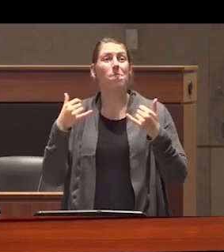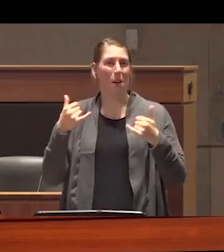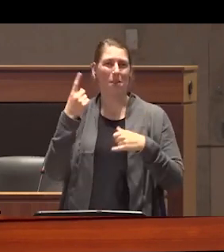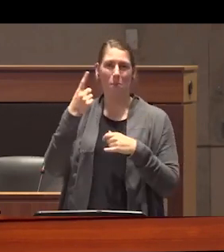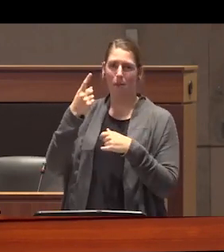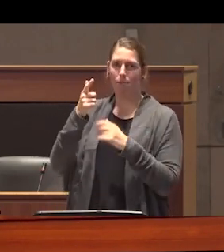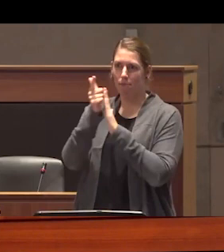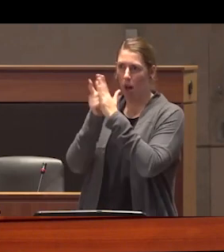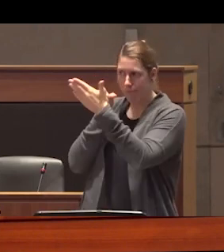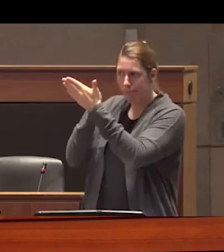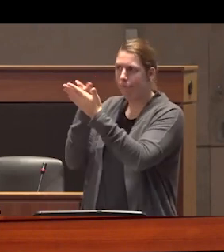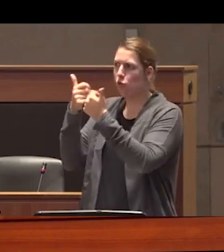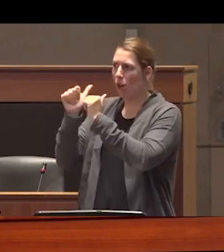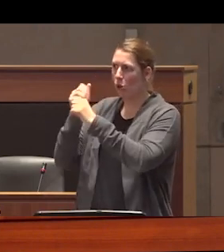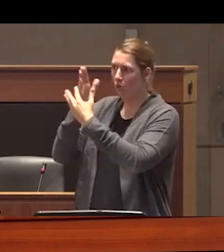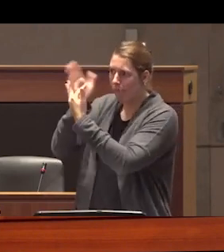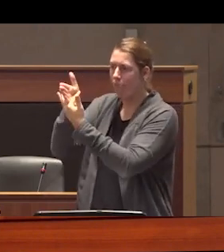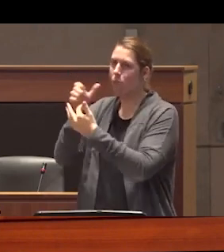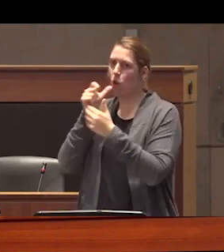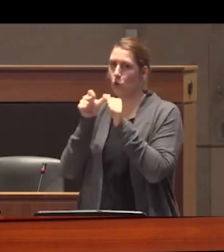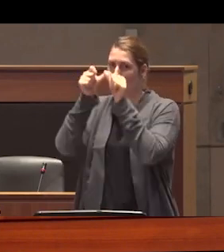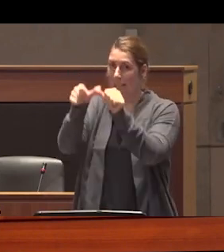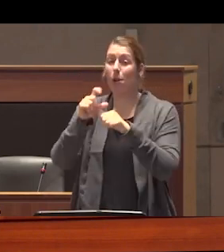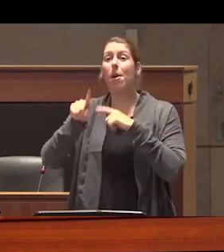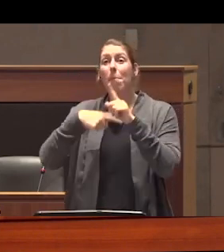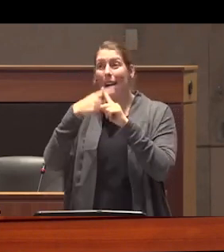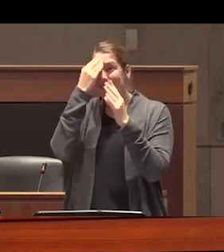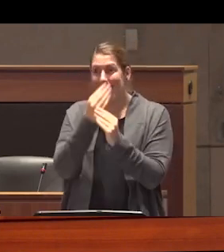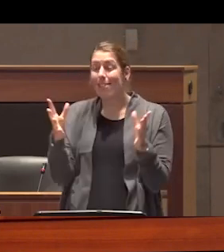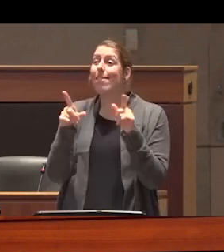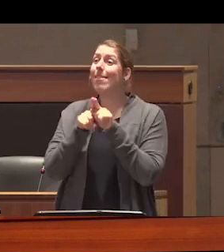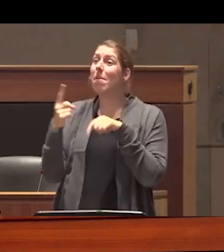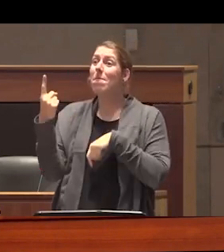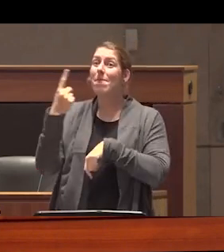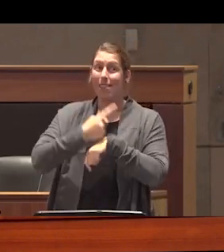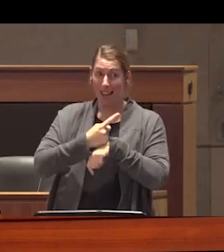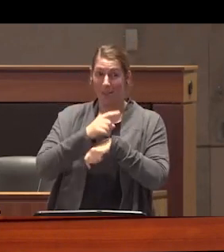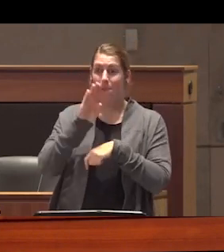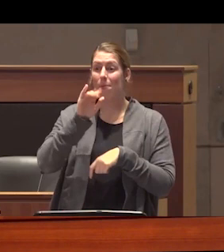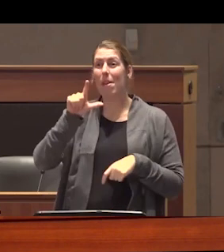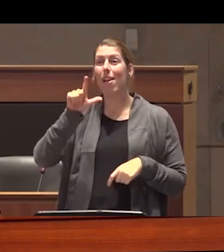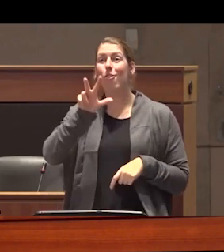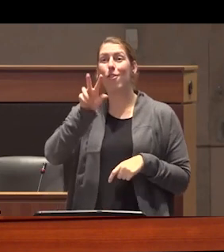trying to prevent it from doing so I'll also note that on the same day that bill 34 was introduced